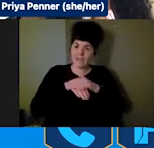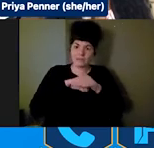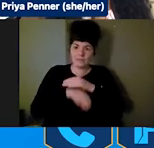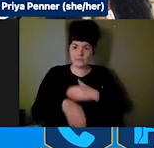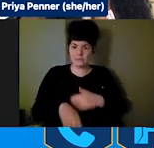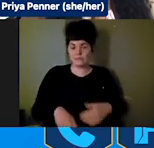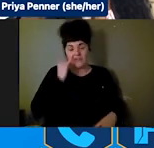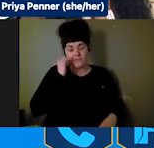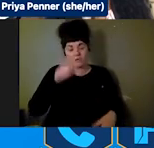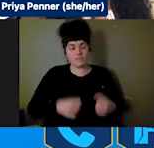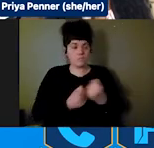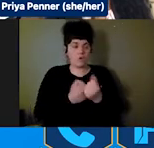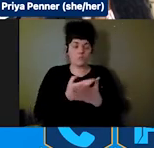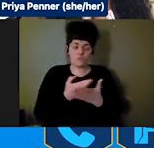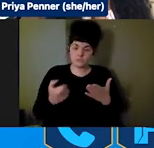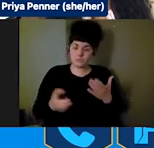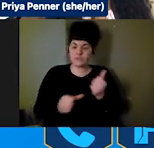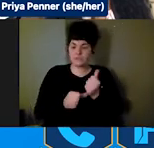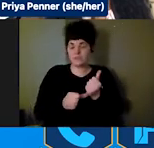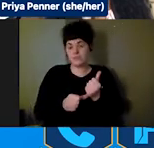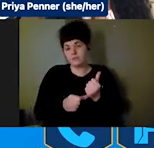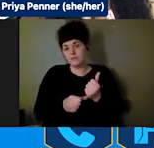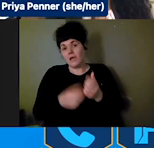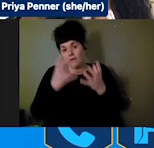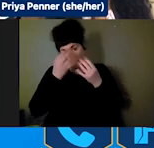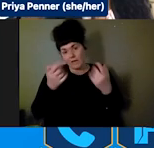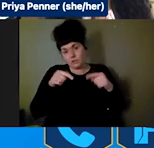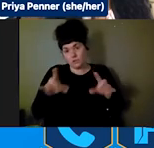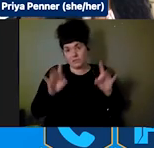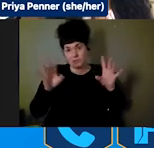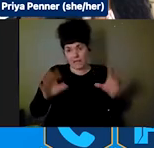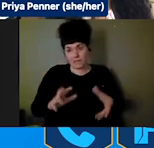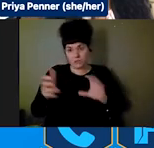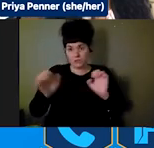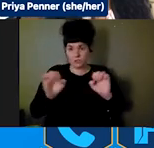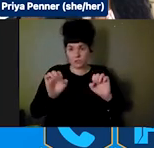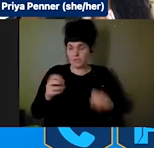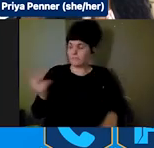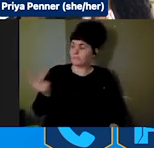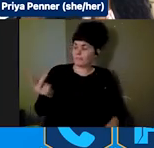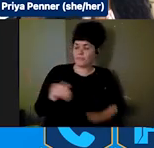disasters and emergencies. Germán and I got involved at The Partnership in 2017